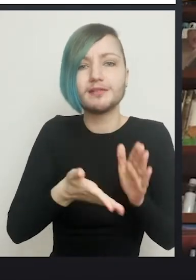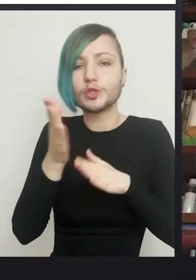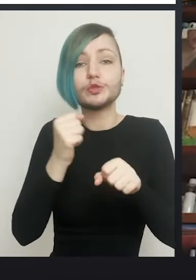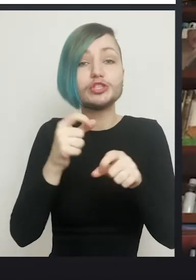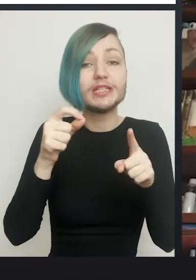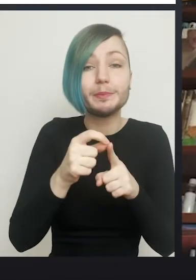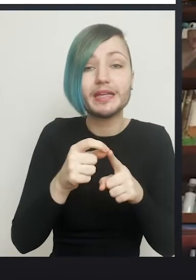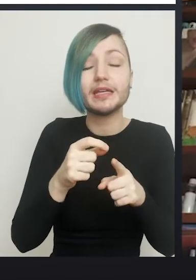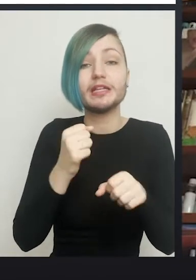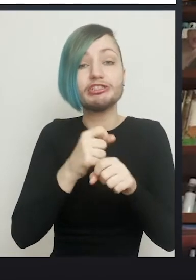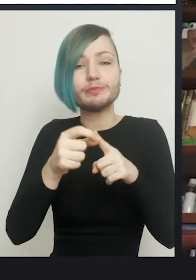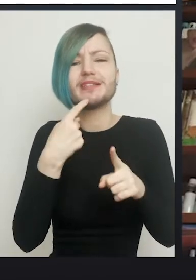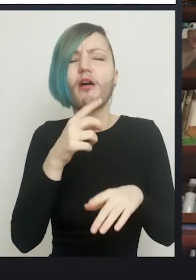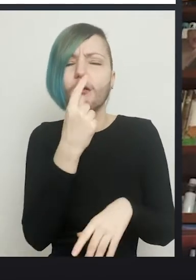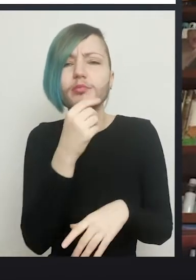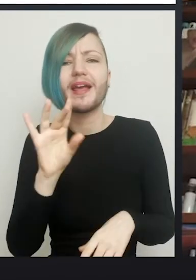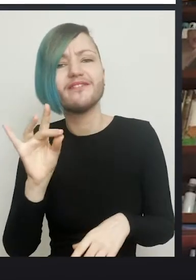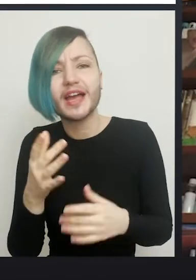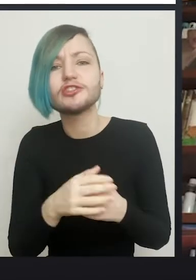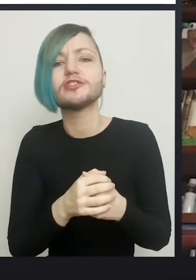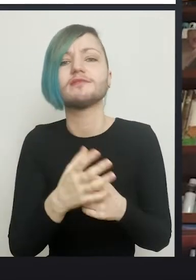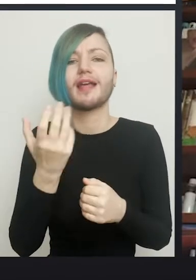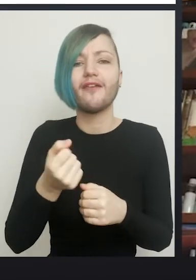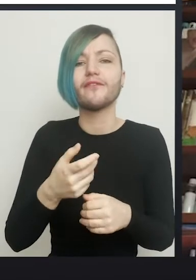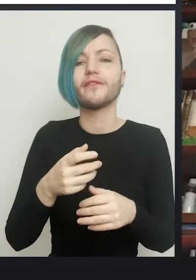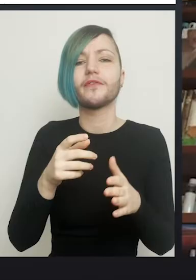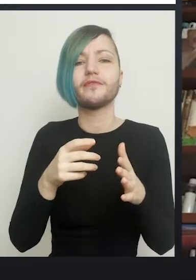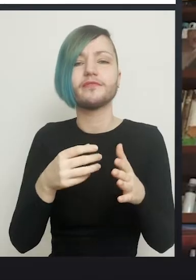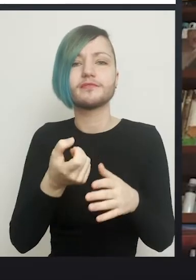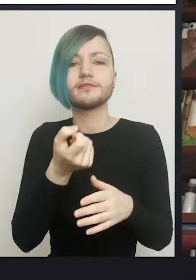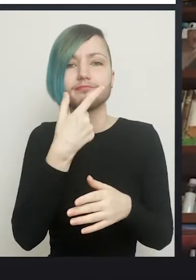"you've probably got some infection" and they are treated with repeated doses of antibiotics.